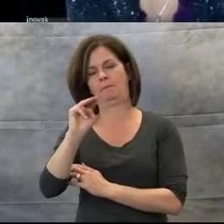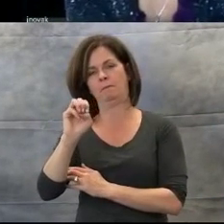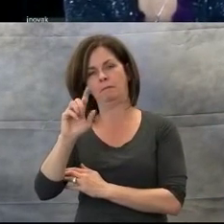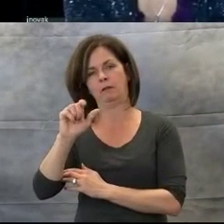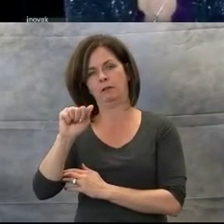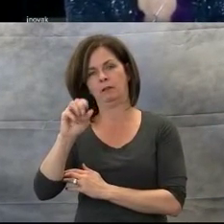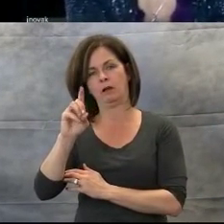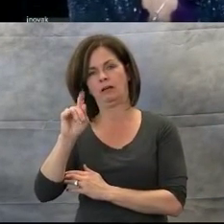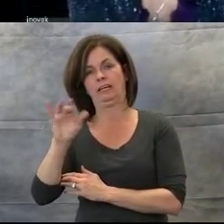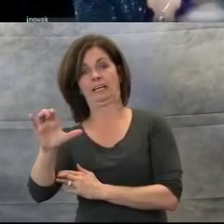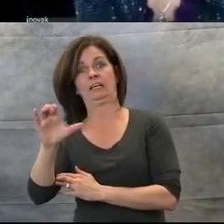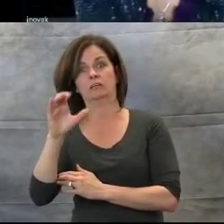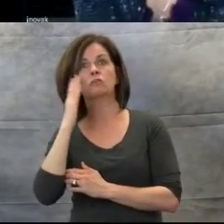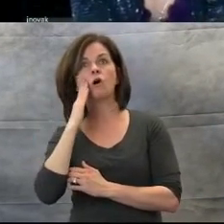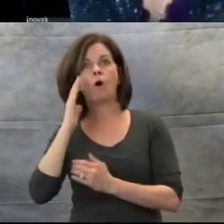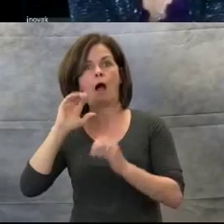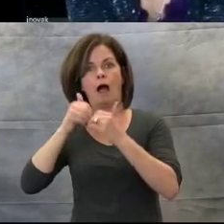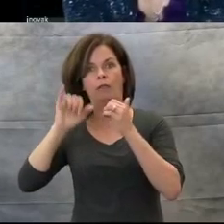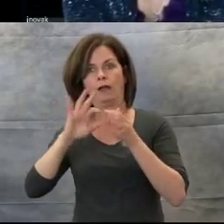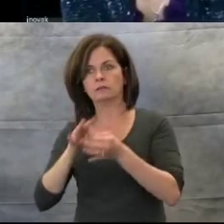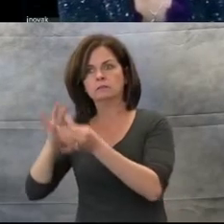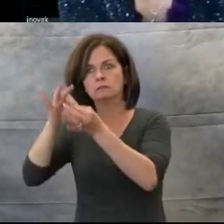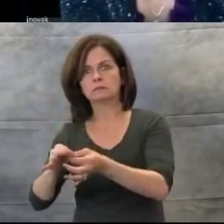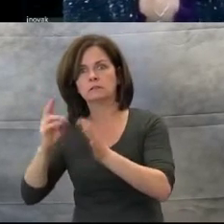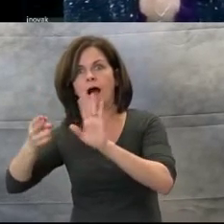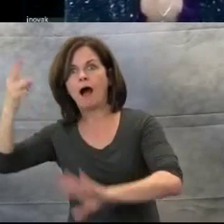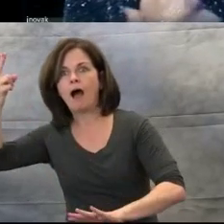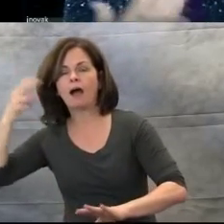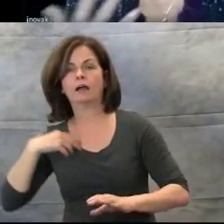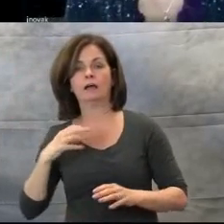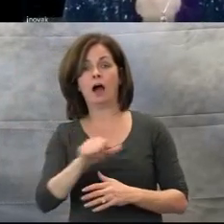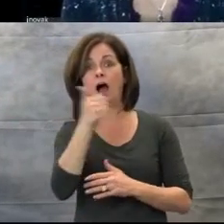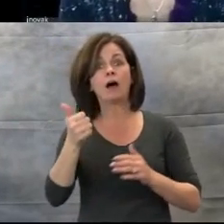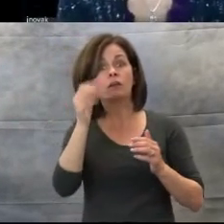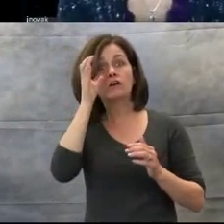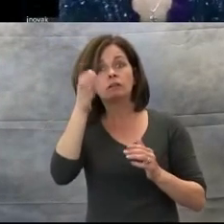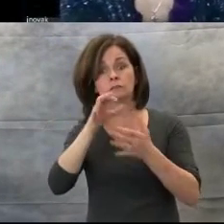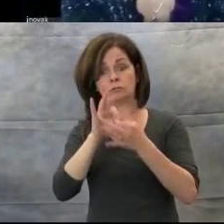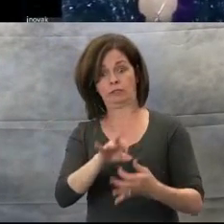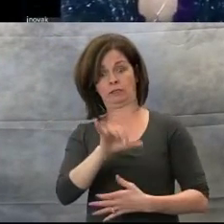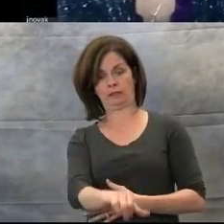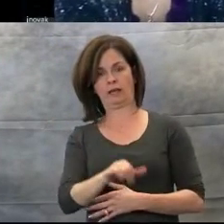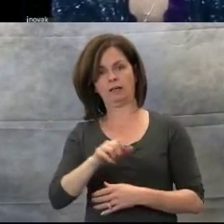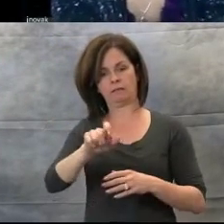the volume. Can you please turn up the volume higher? So it's important to teach these multiple meanings